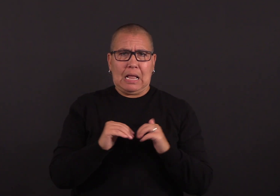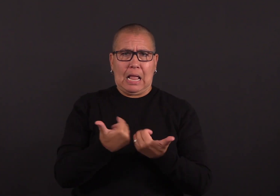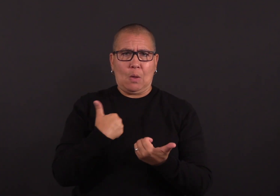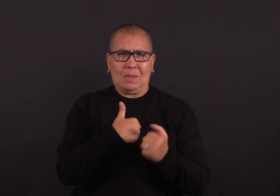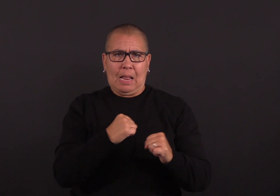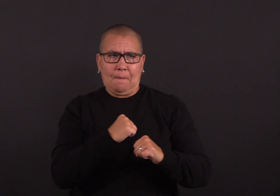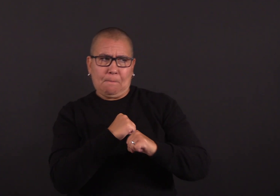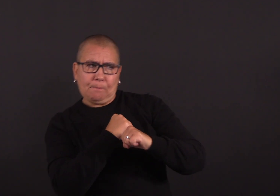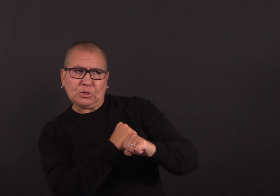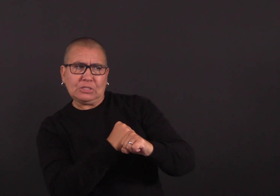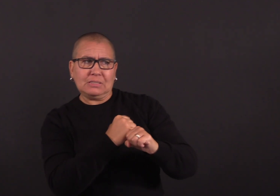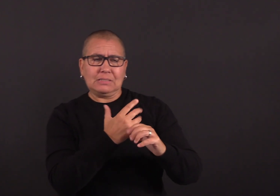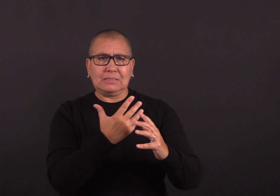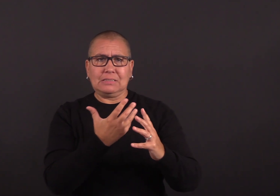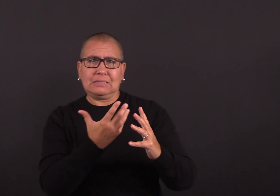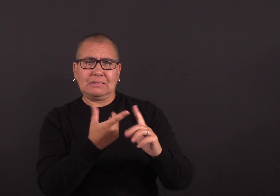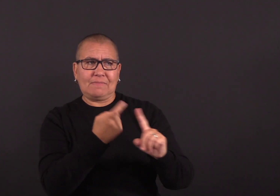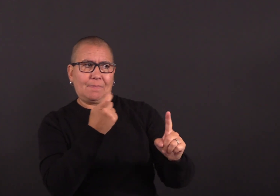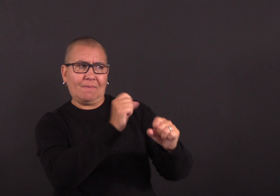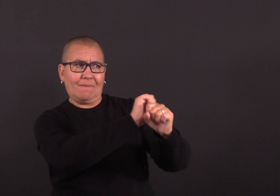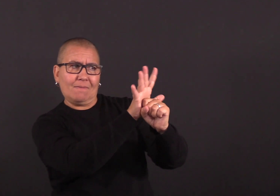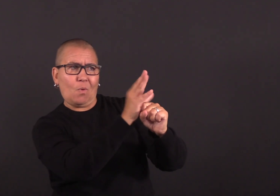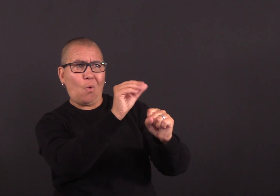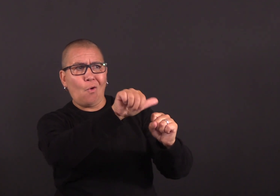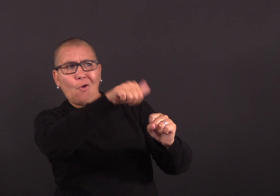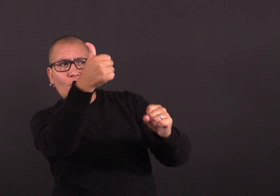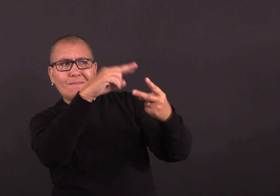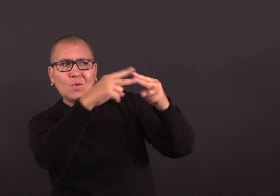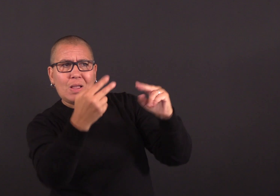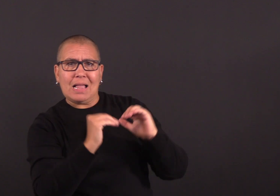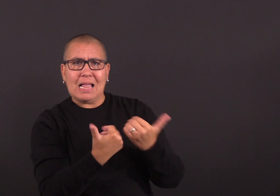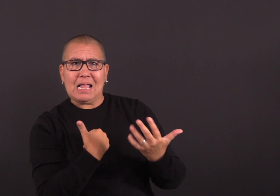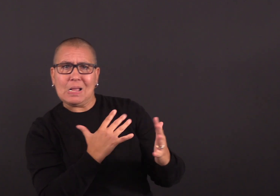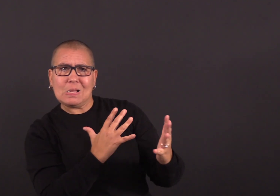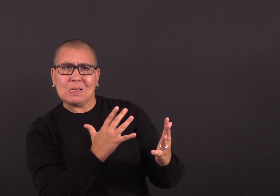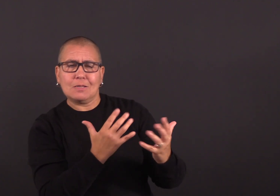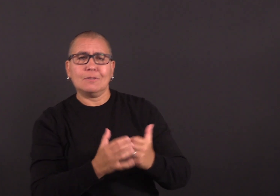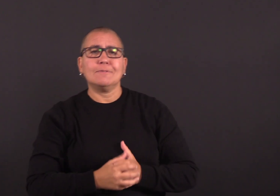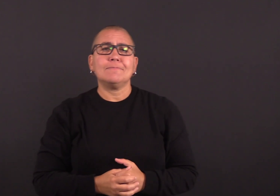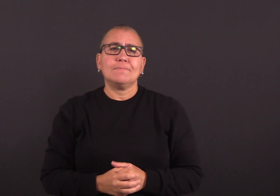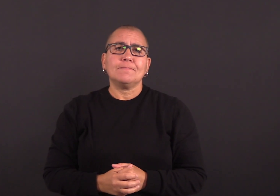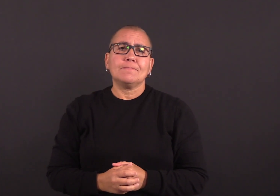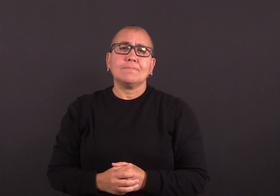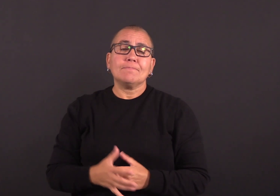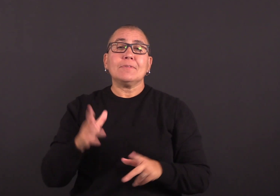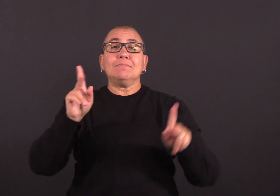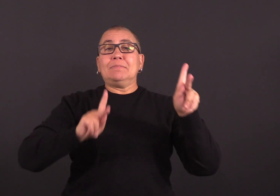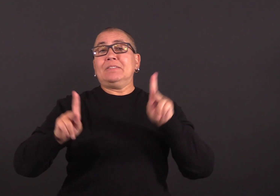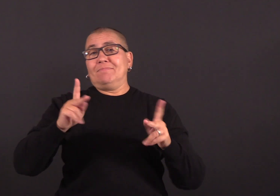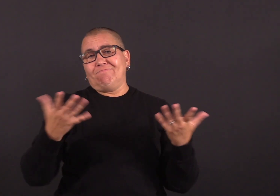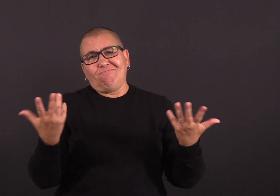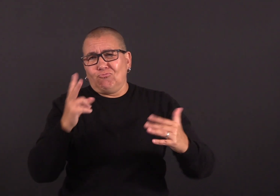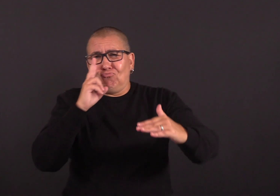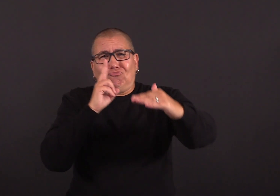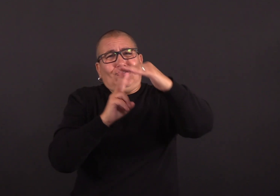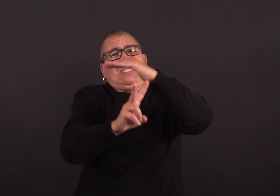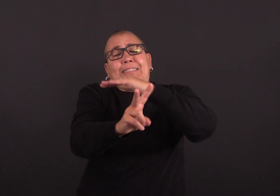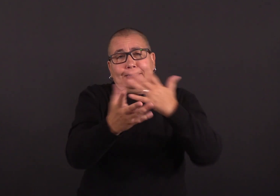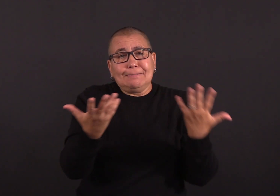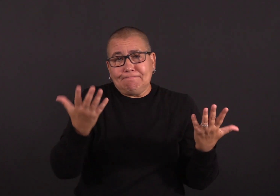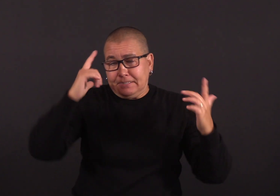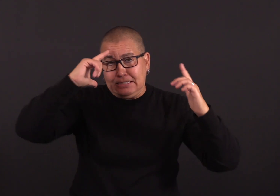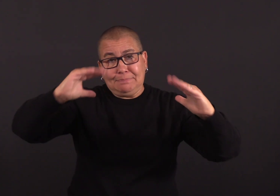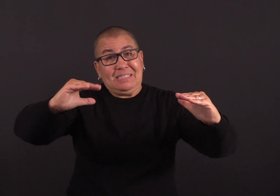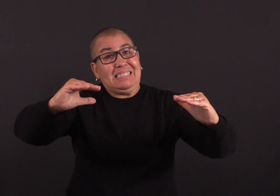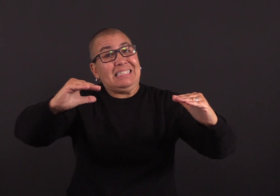influenza, and respiratory syncytial virus (RSV)—hitting at once in the fall and winter